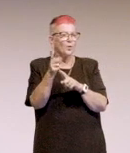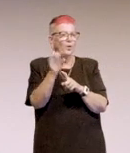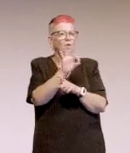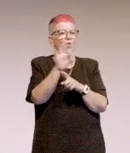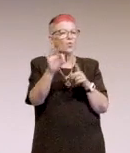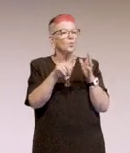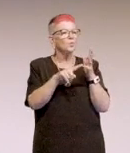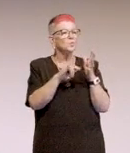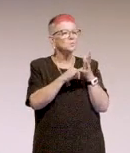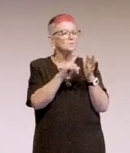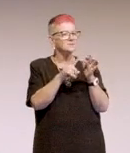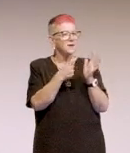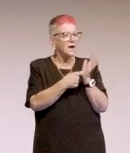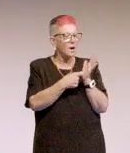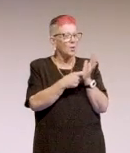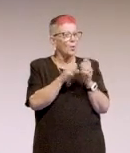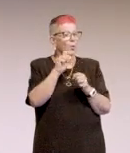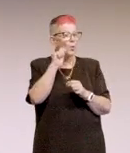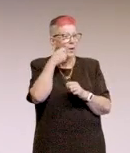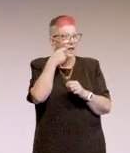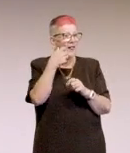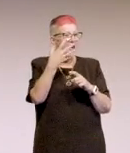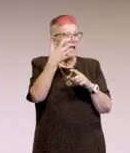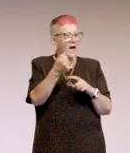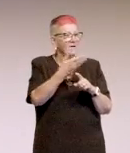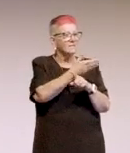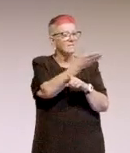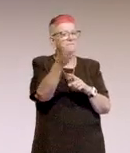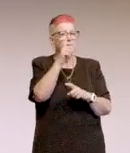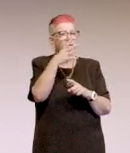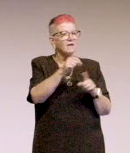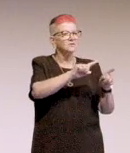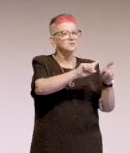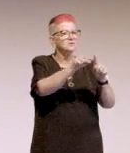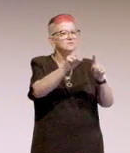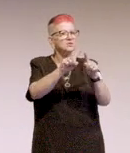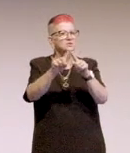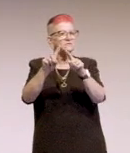And there's always gonna be users out there that have different needs to you and there's also gonna be users out there